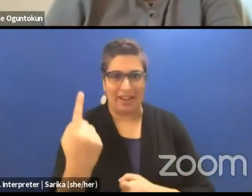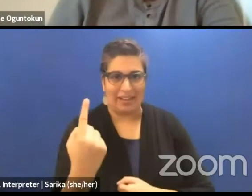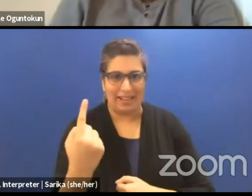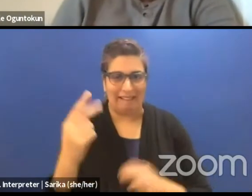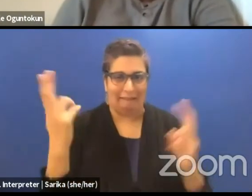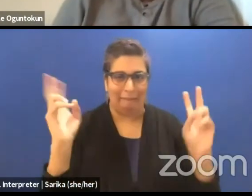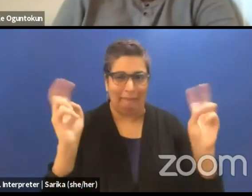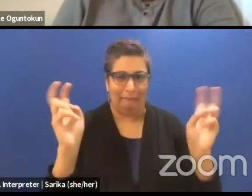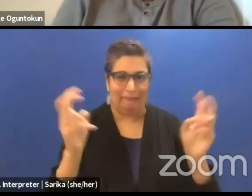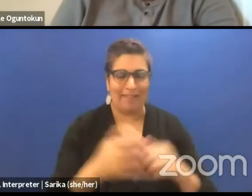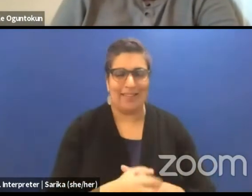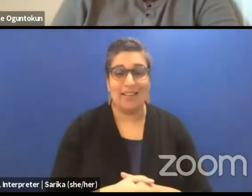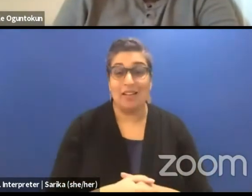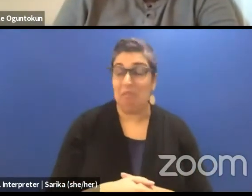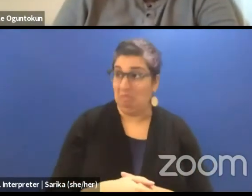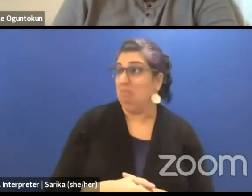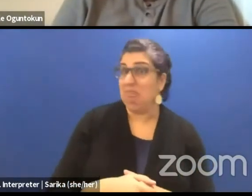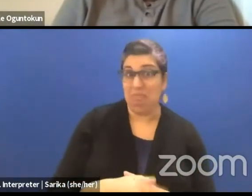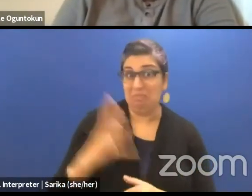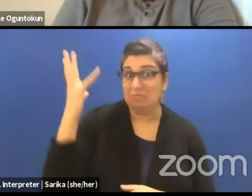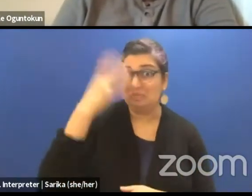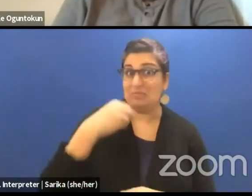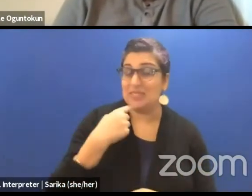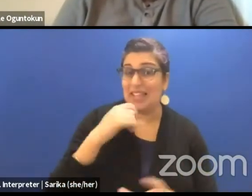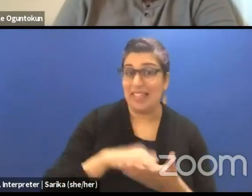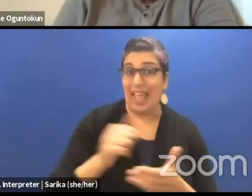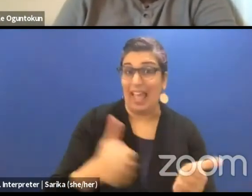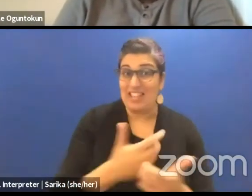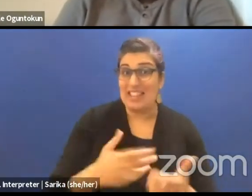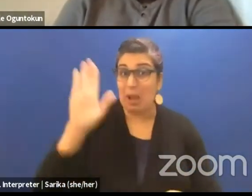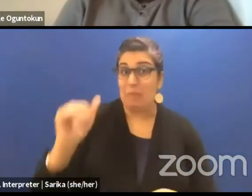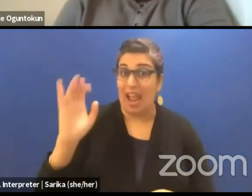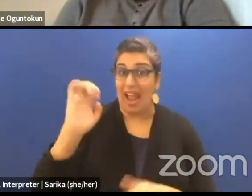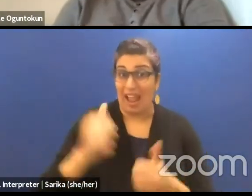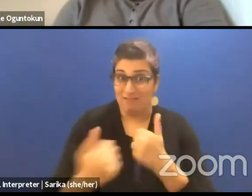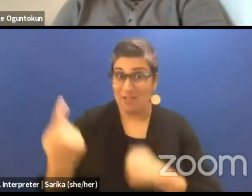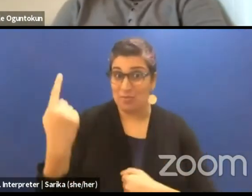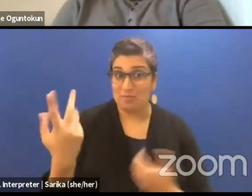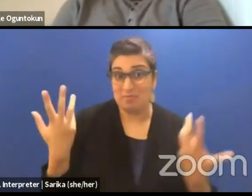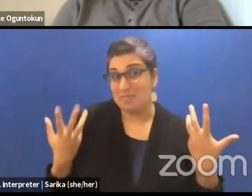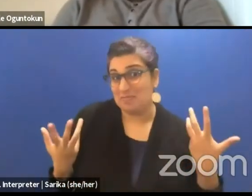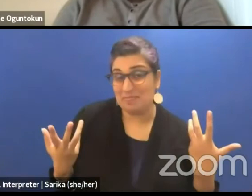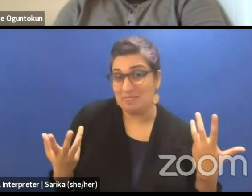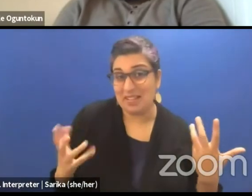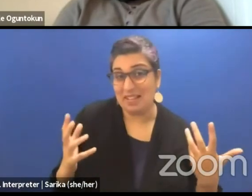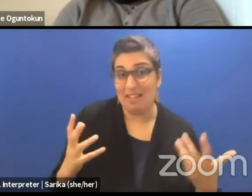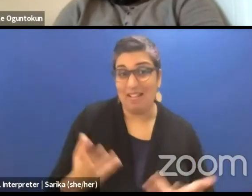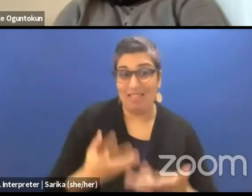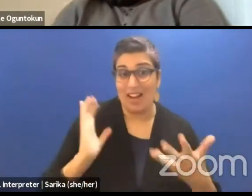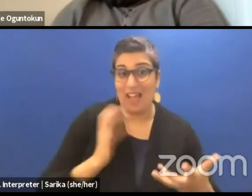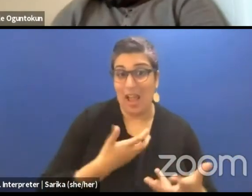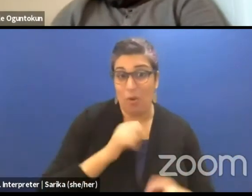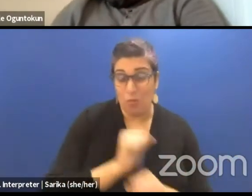And we said, you know what? It would be lovely to actually say everything by everybody because a lot of our work is really created this way.